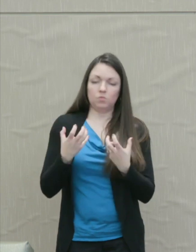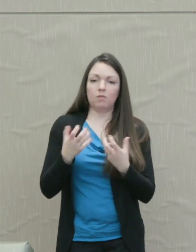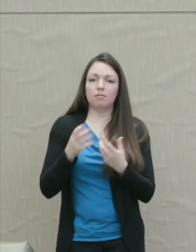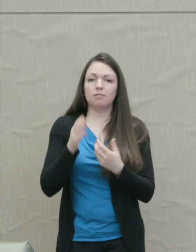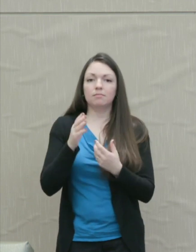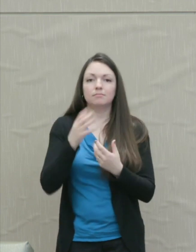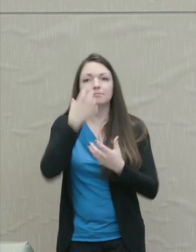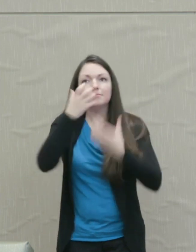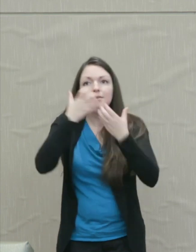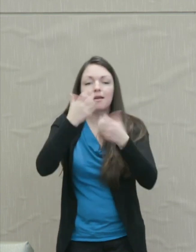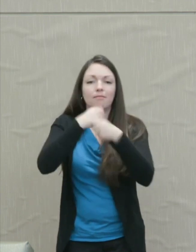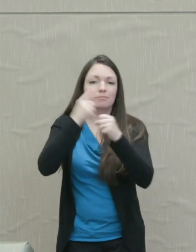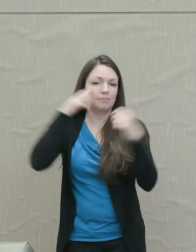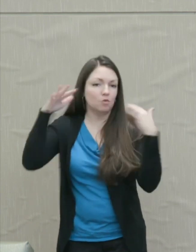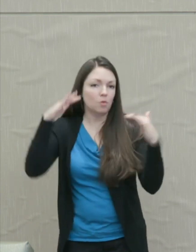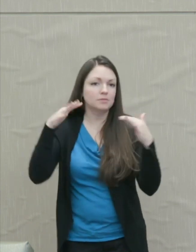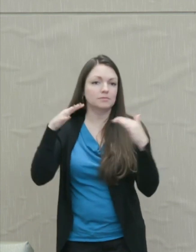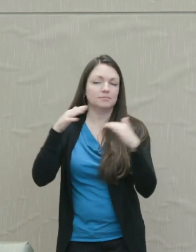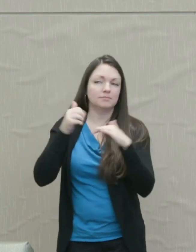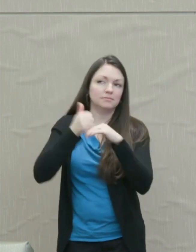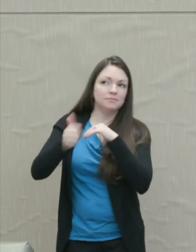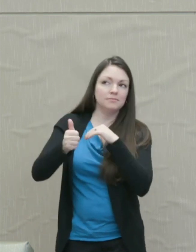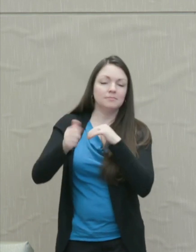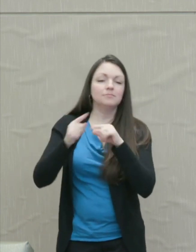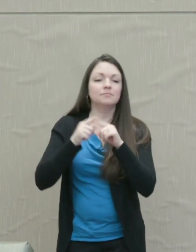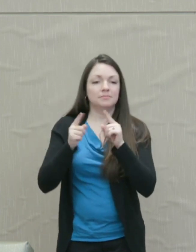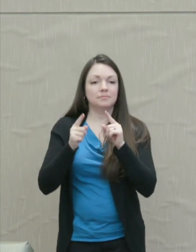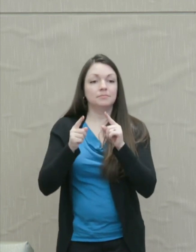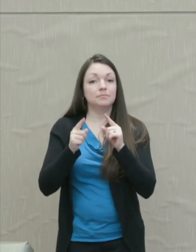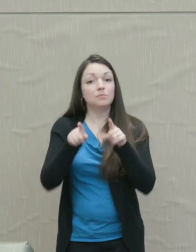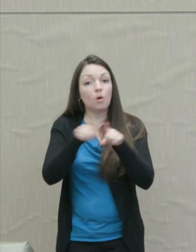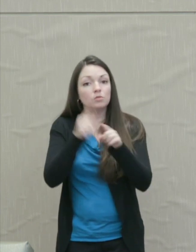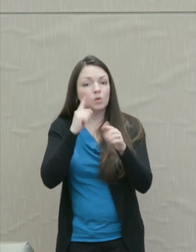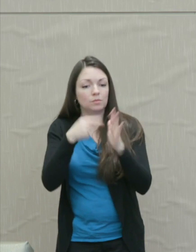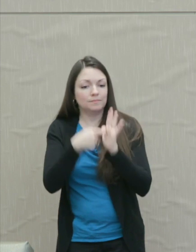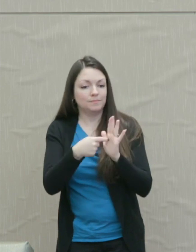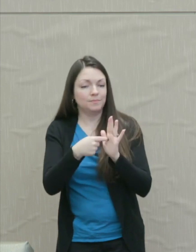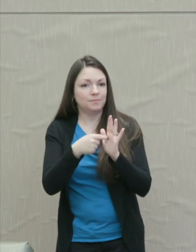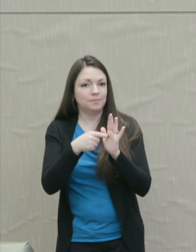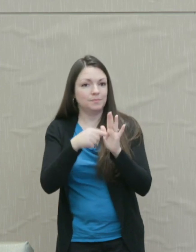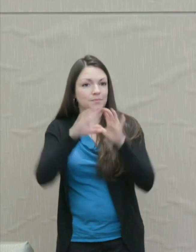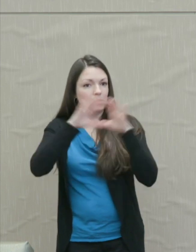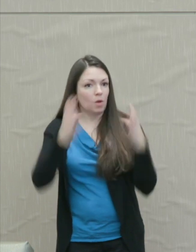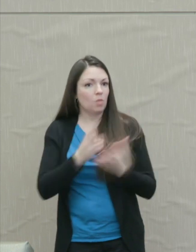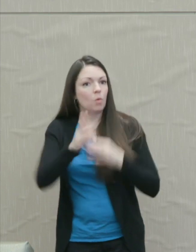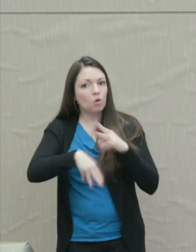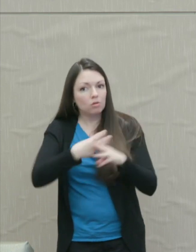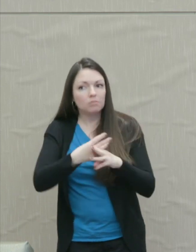But it also expresses an underlying picture of the world, the world ought to give us what